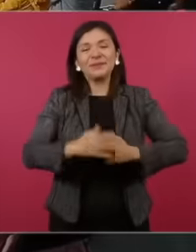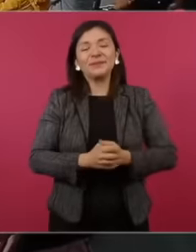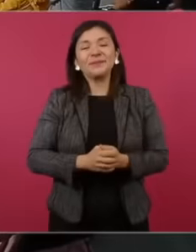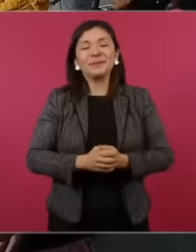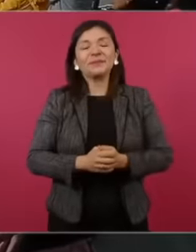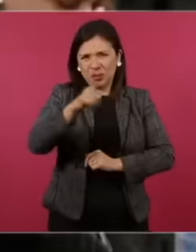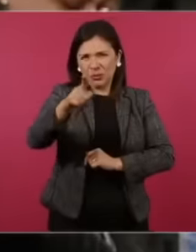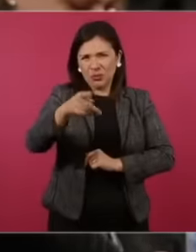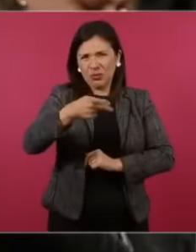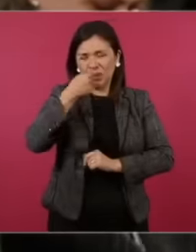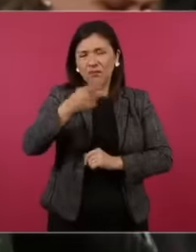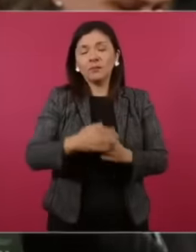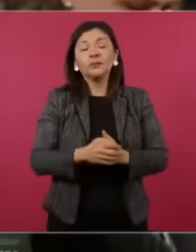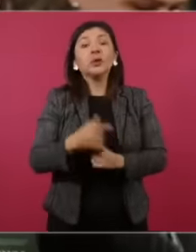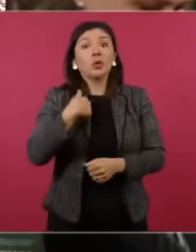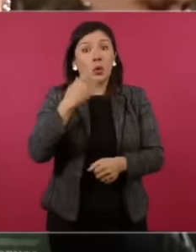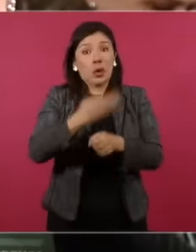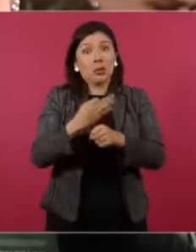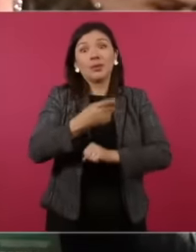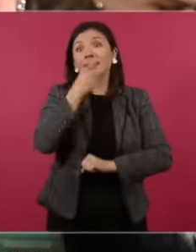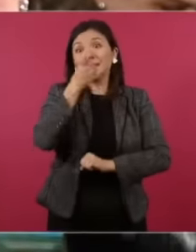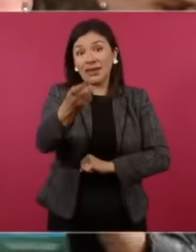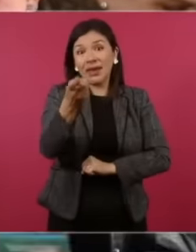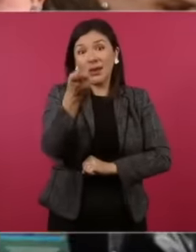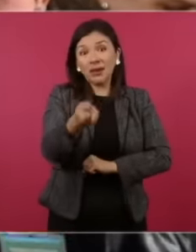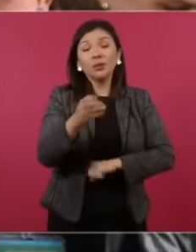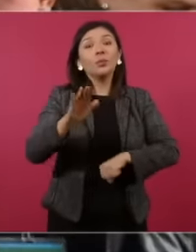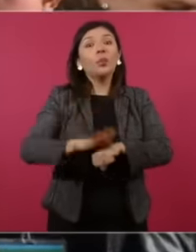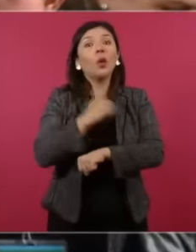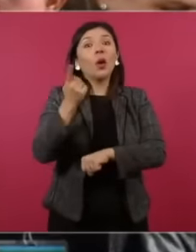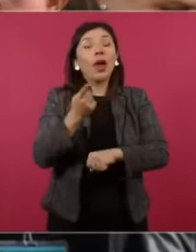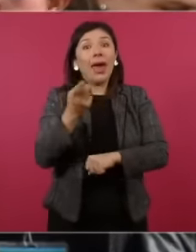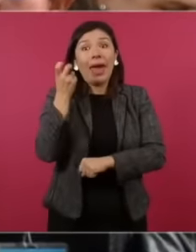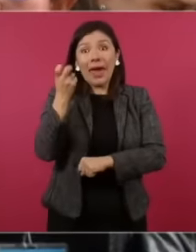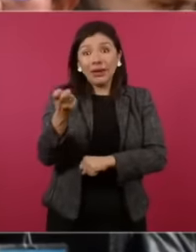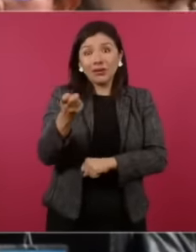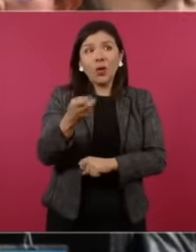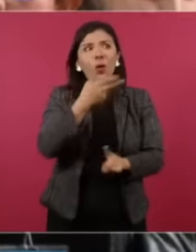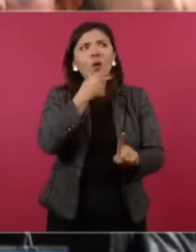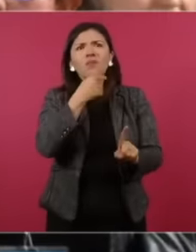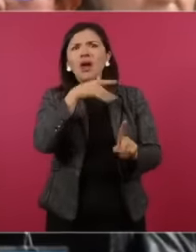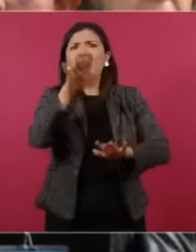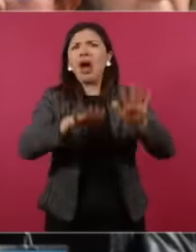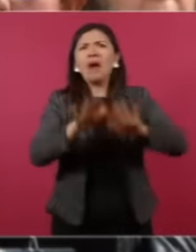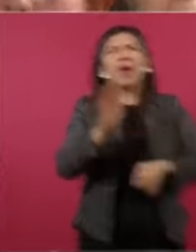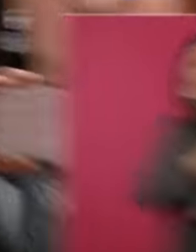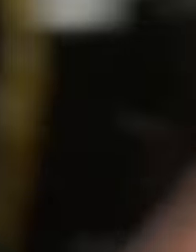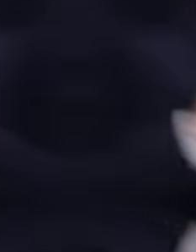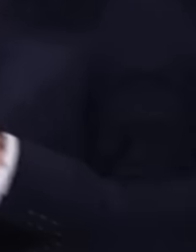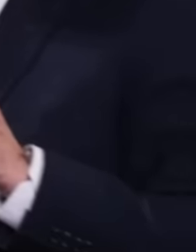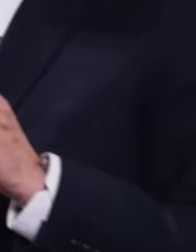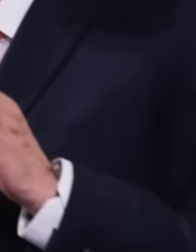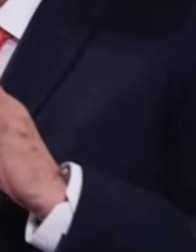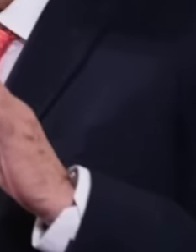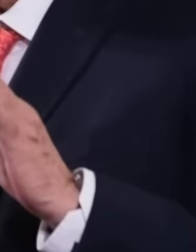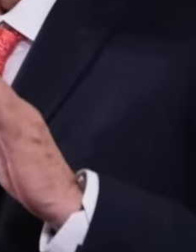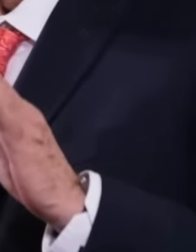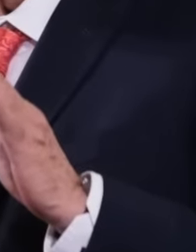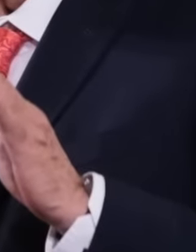seat him in the dock. She describes herself as a freelance reporter, that